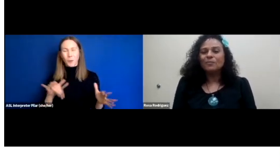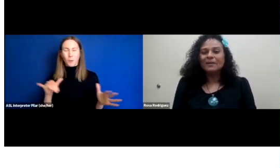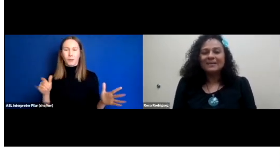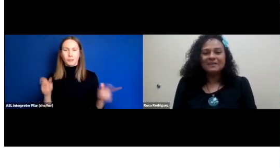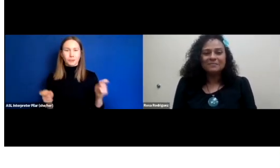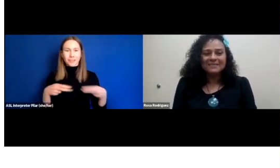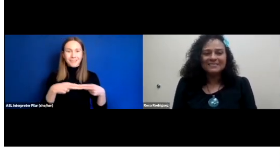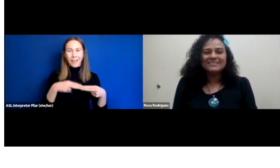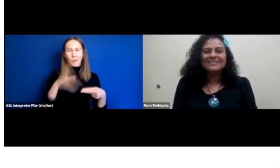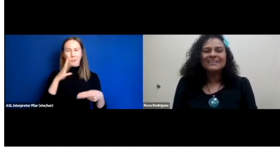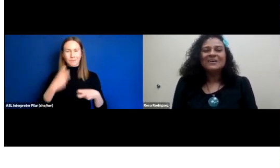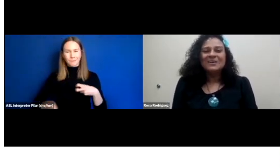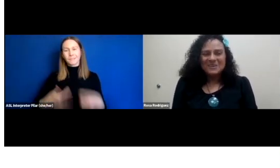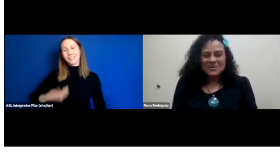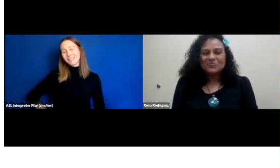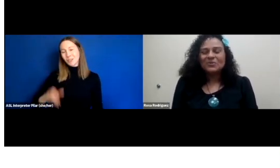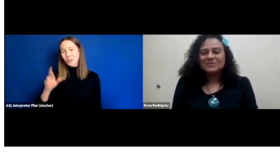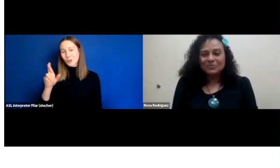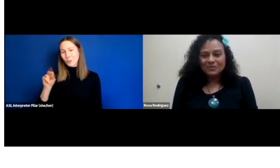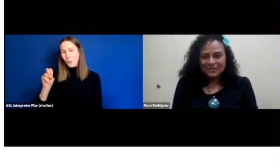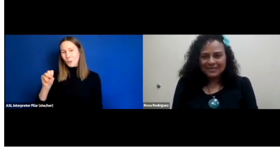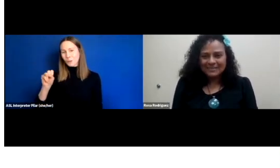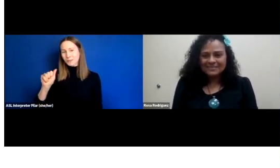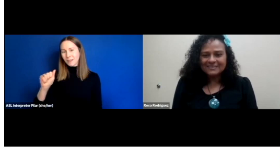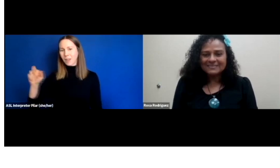Well, my name is Rosa Rodriguez.